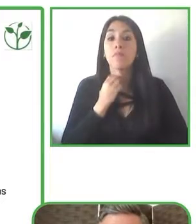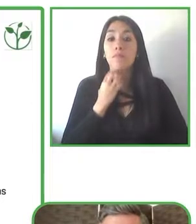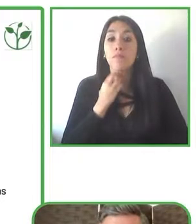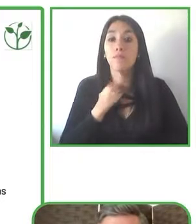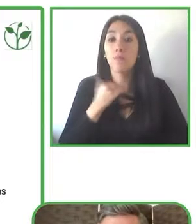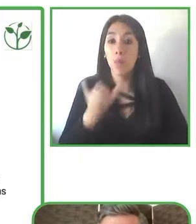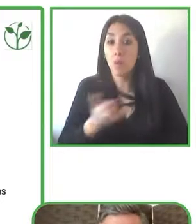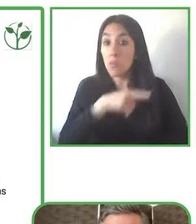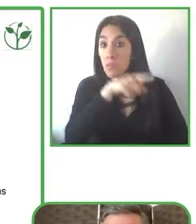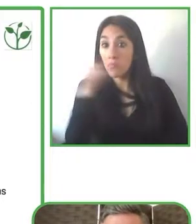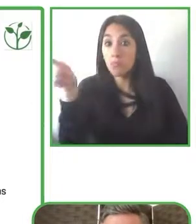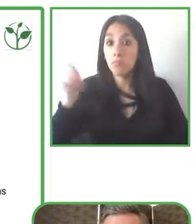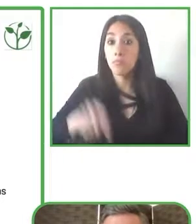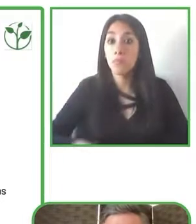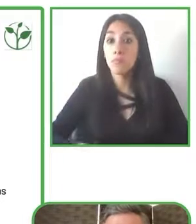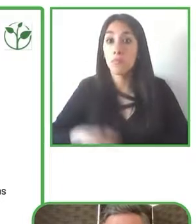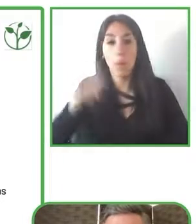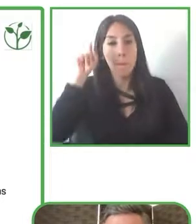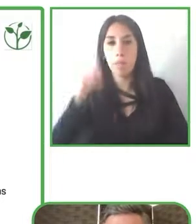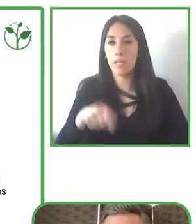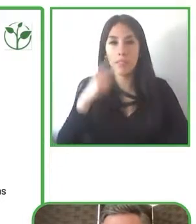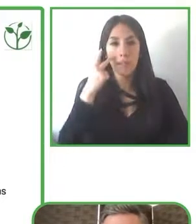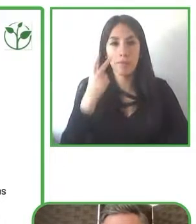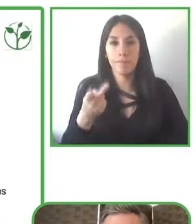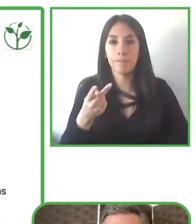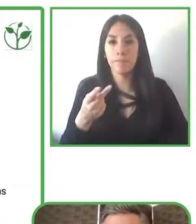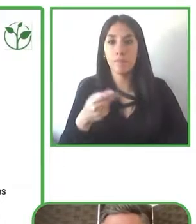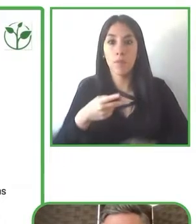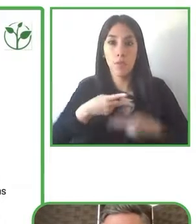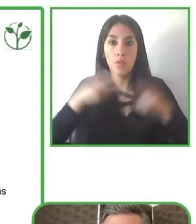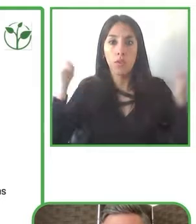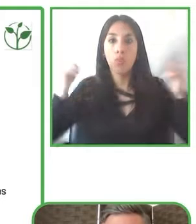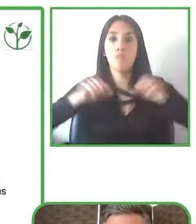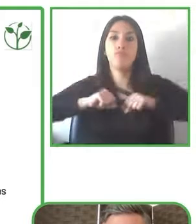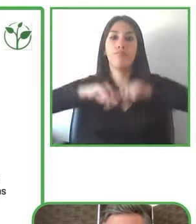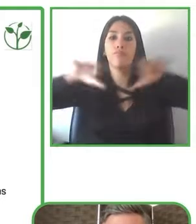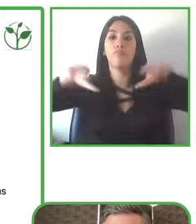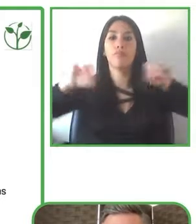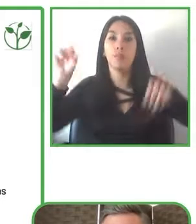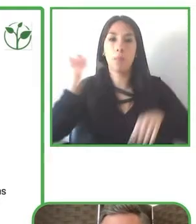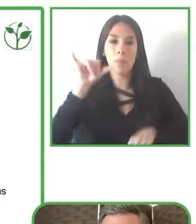their experiences whether it's a food tour whether it's adaptive